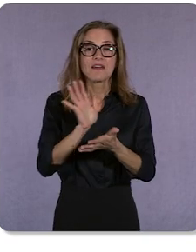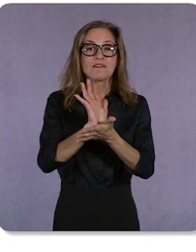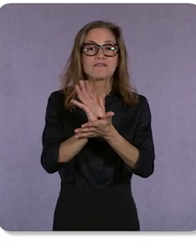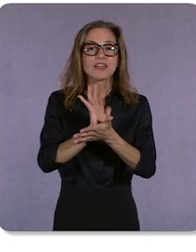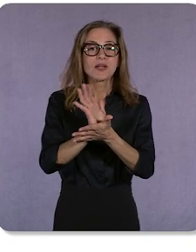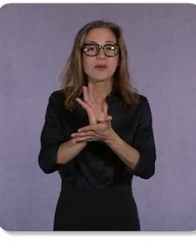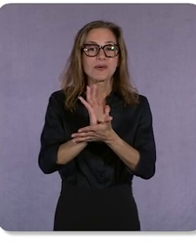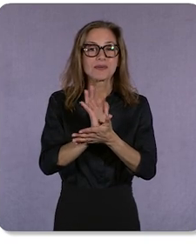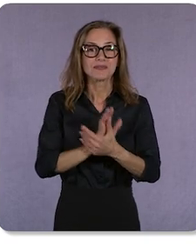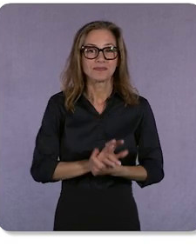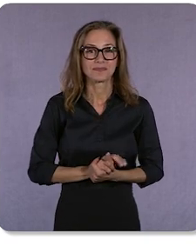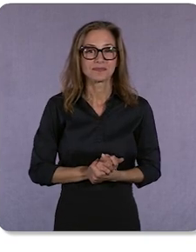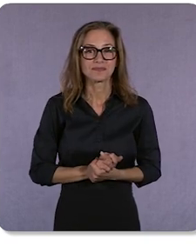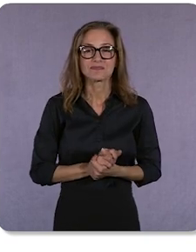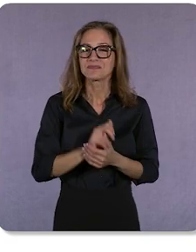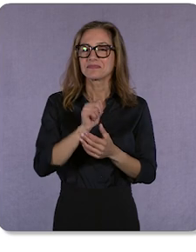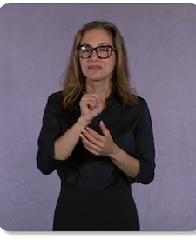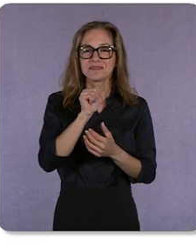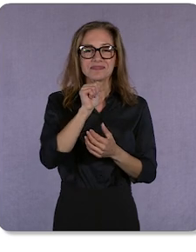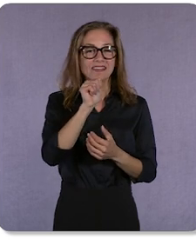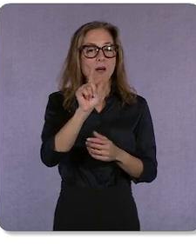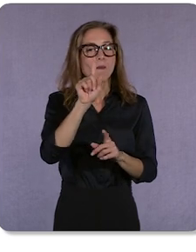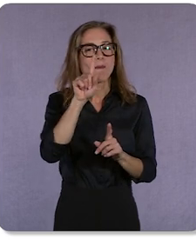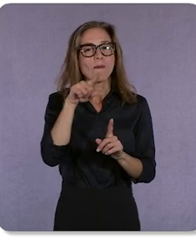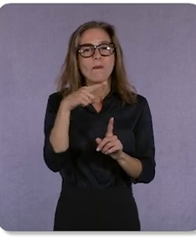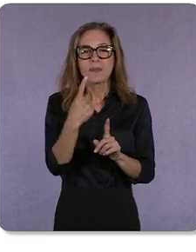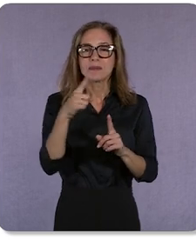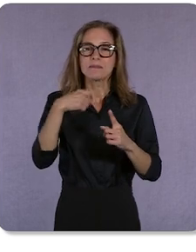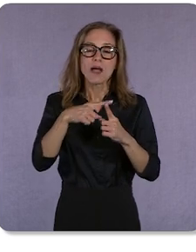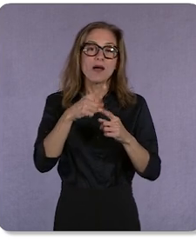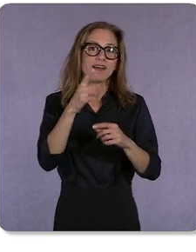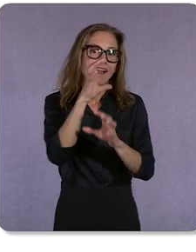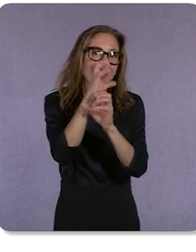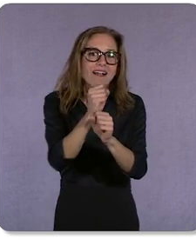Video is not just delivering compelling ads, you’ve also told us that you’re ready for